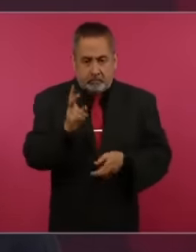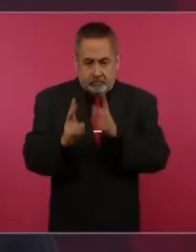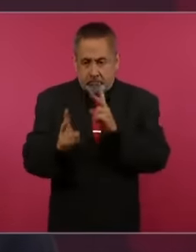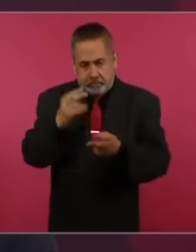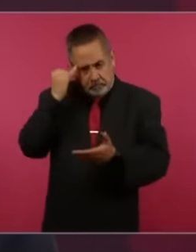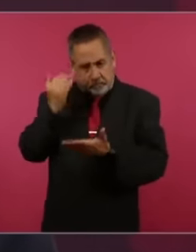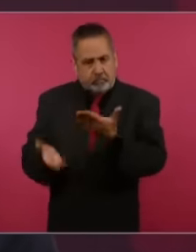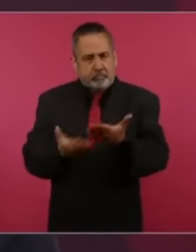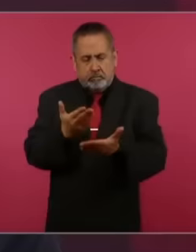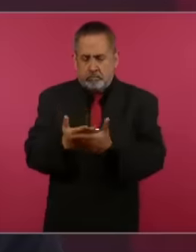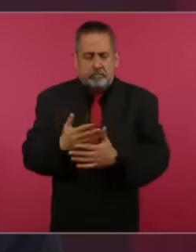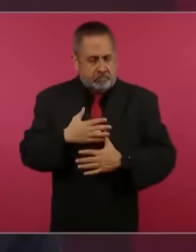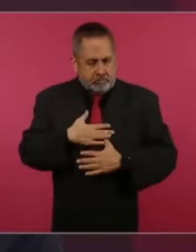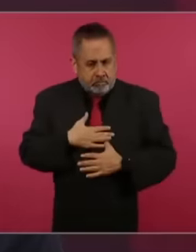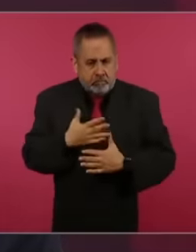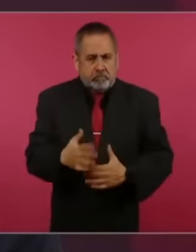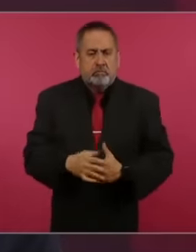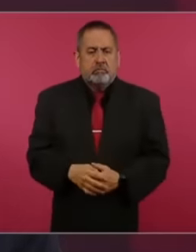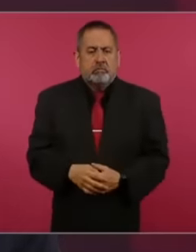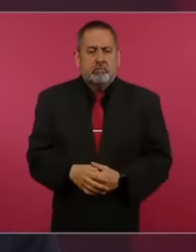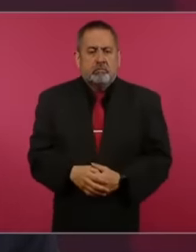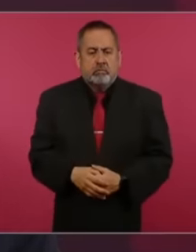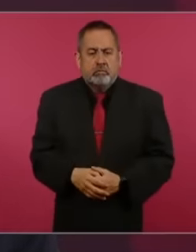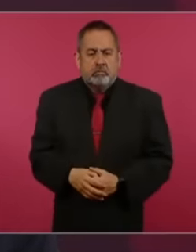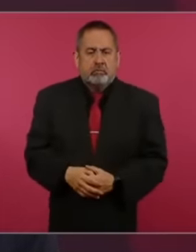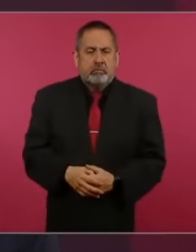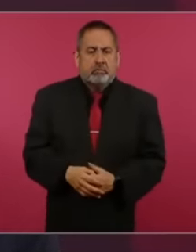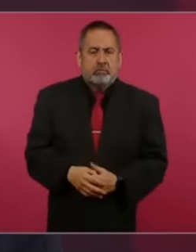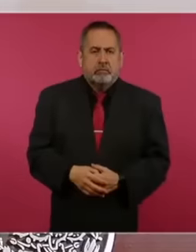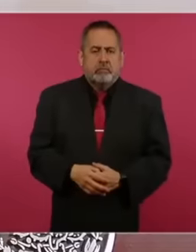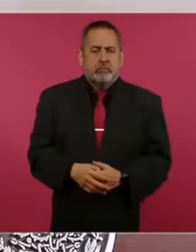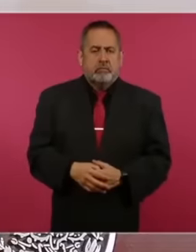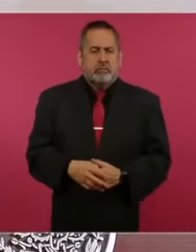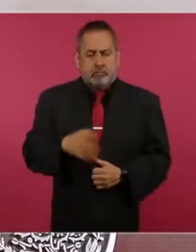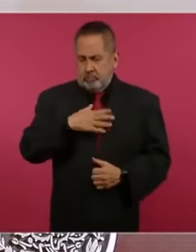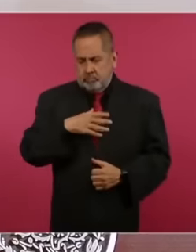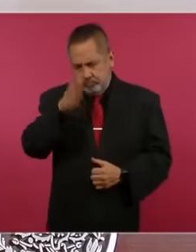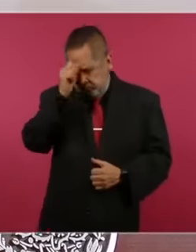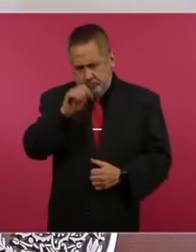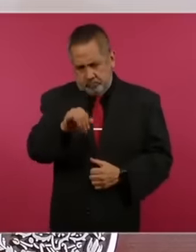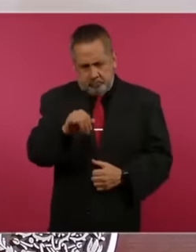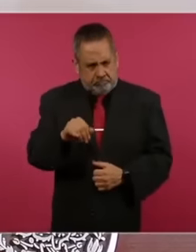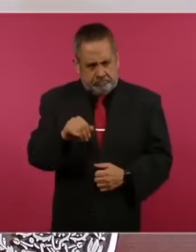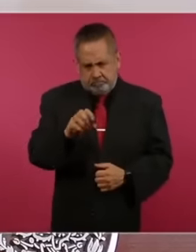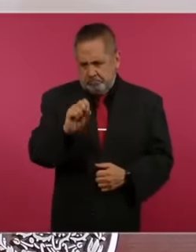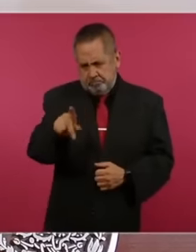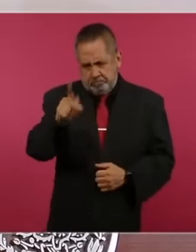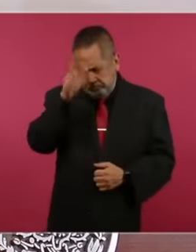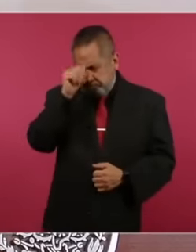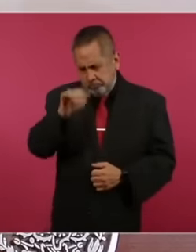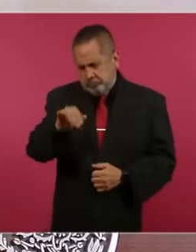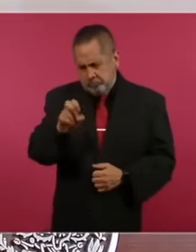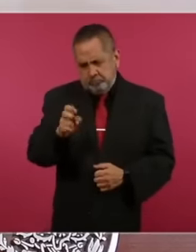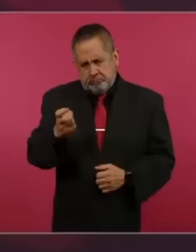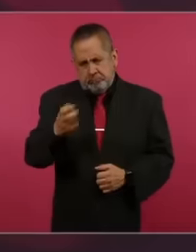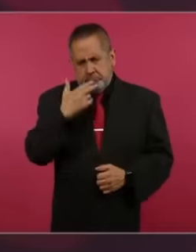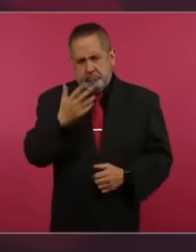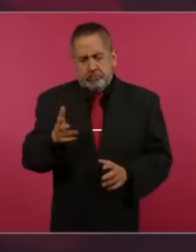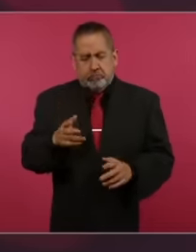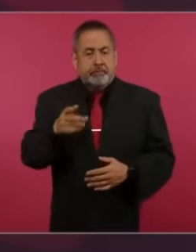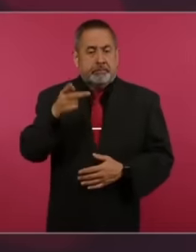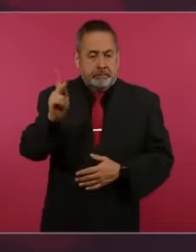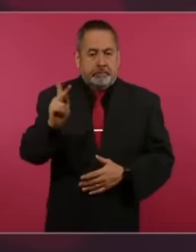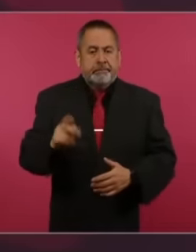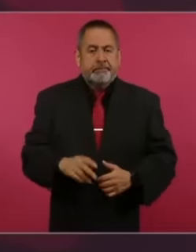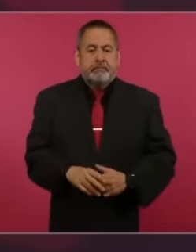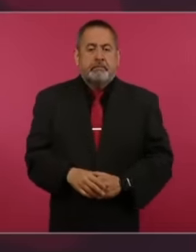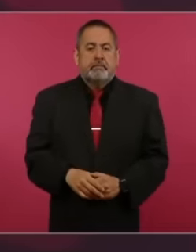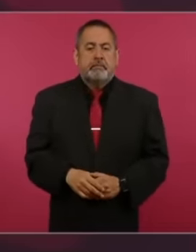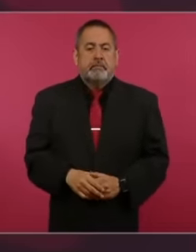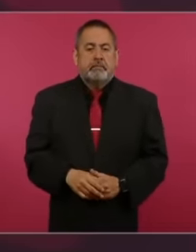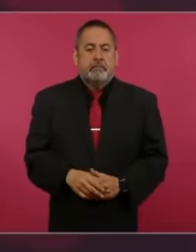that we are not opposed to that, however,